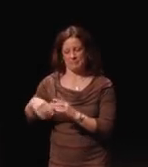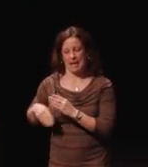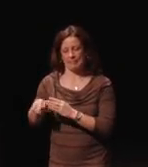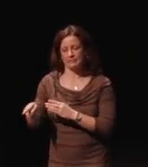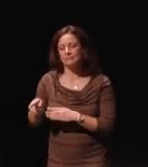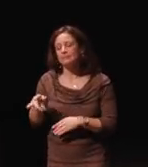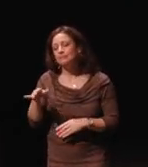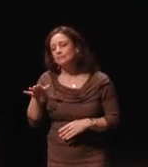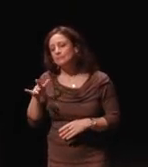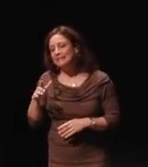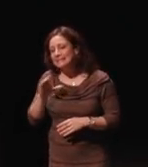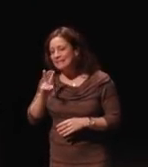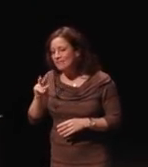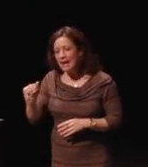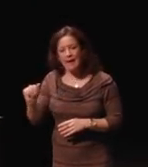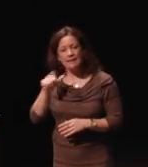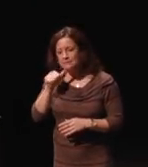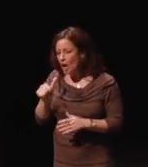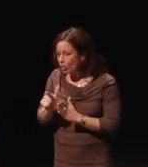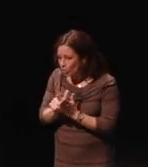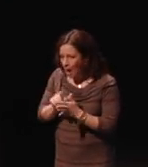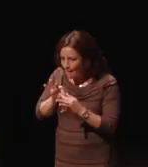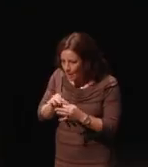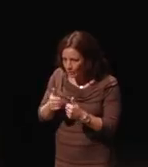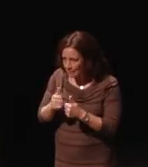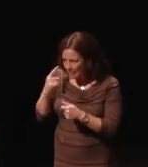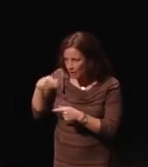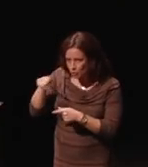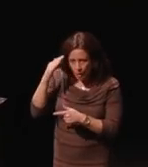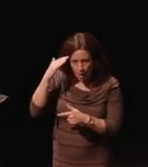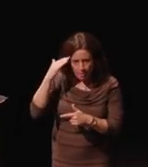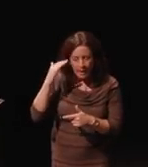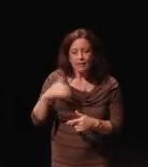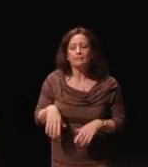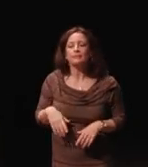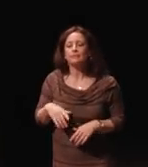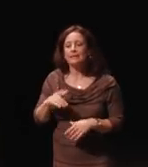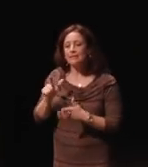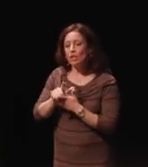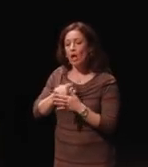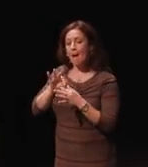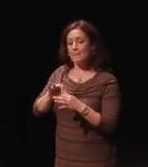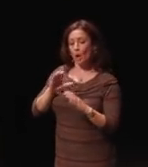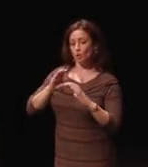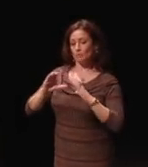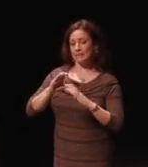is not a law about gaming.I think you know that. It's a law about communications access,